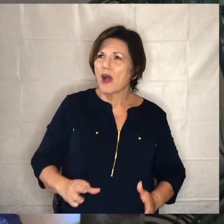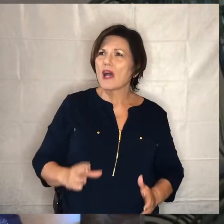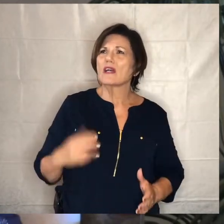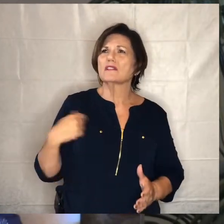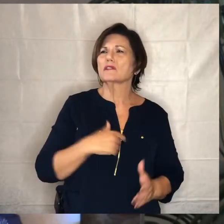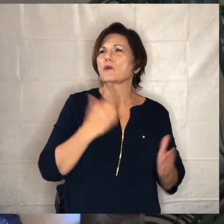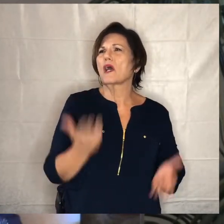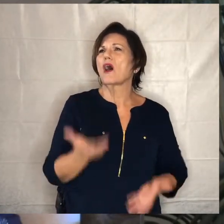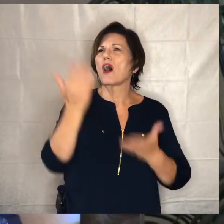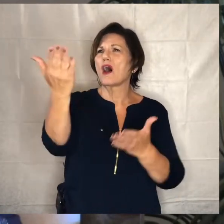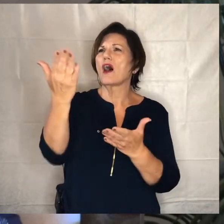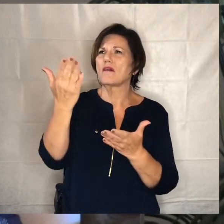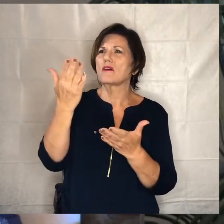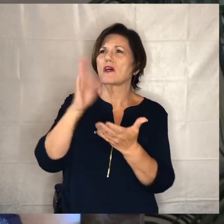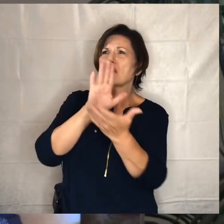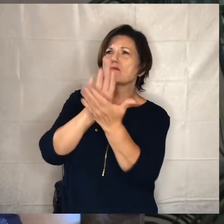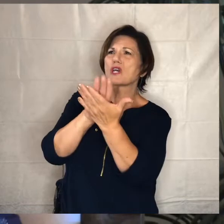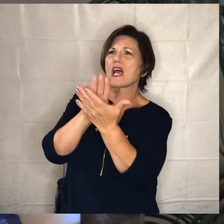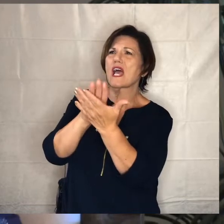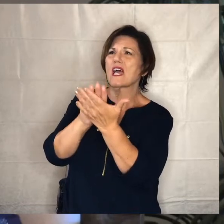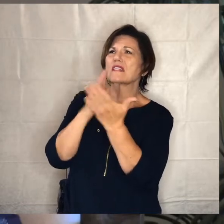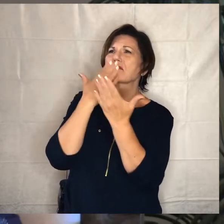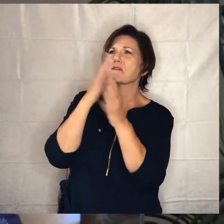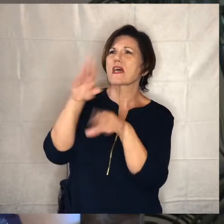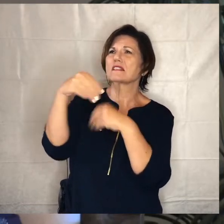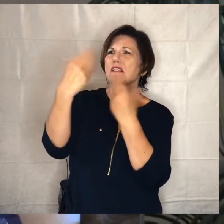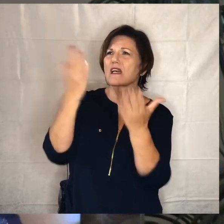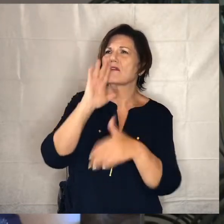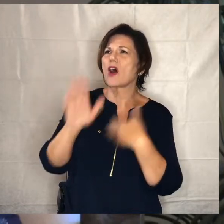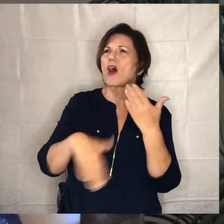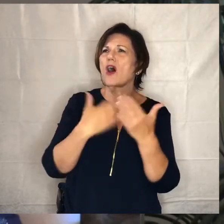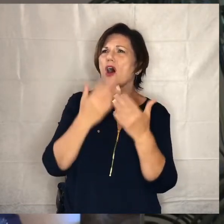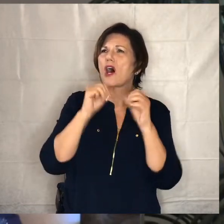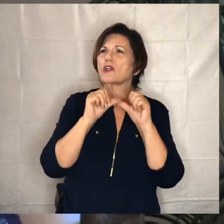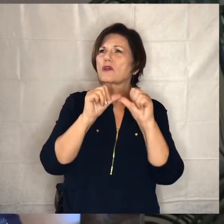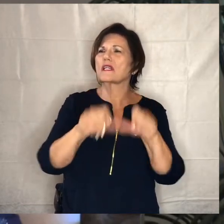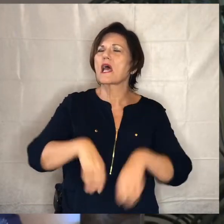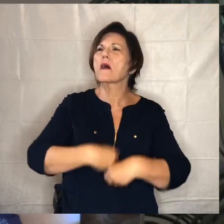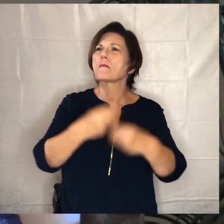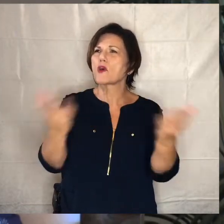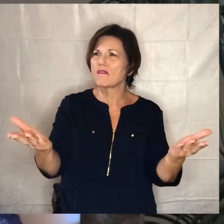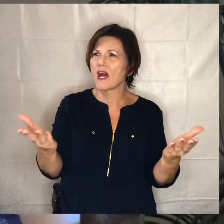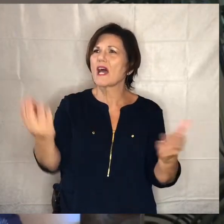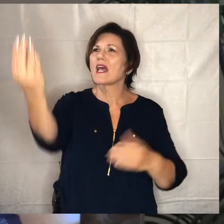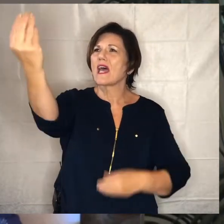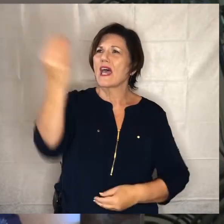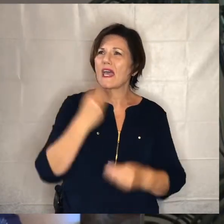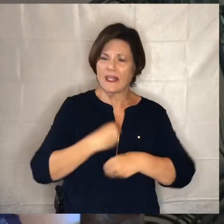praise and thanksgiving for all that you continue to provide and to give us